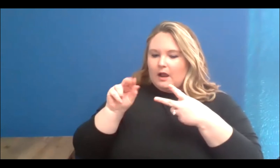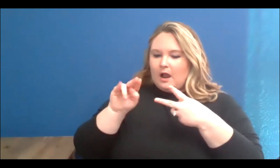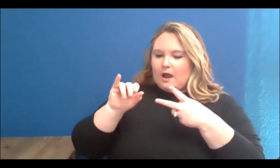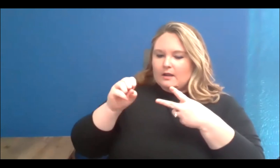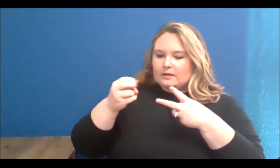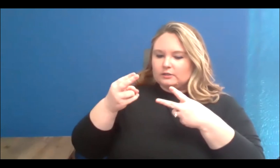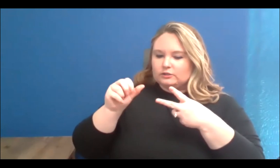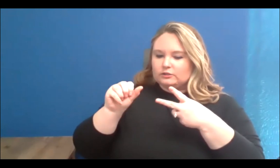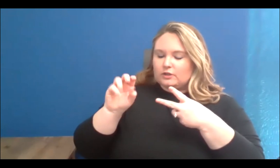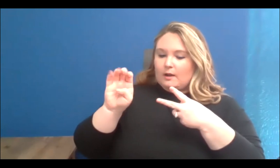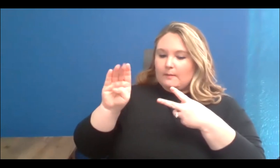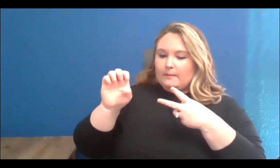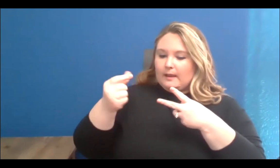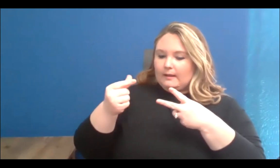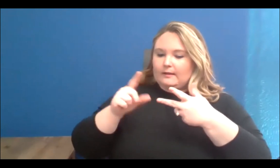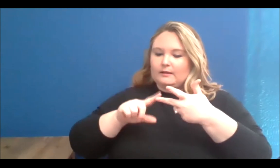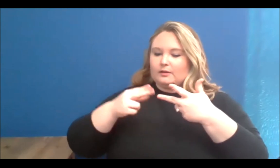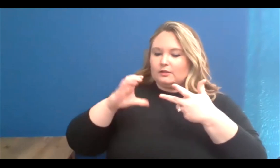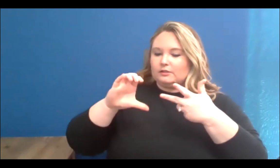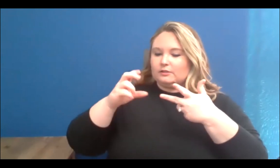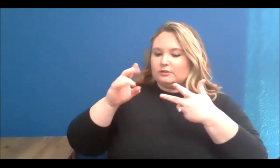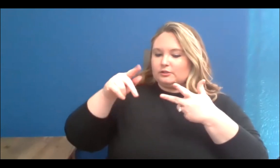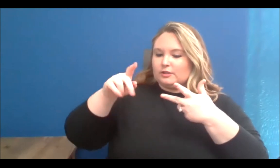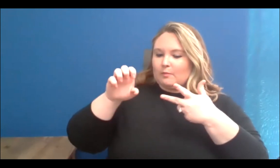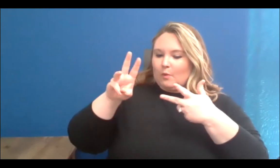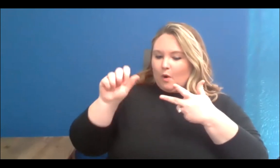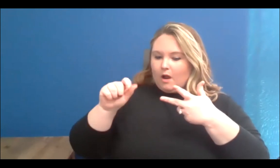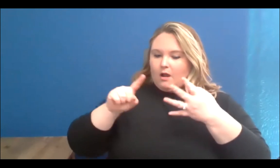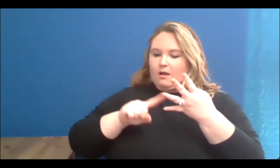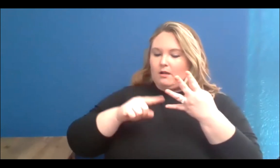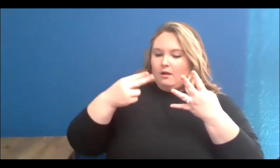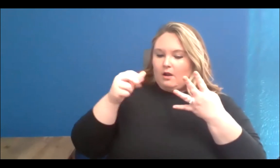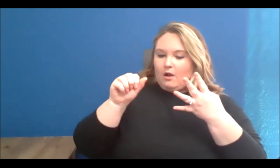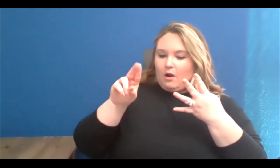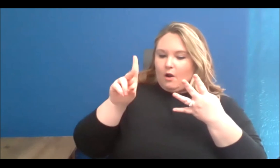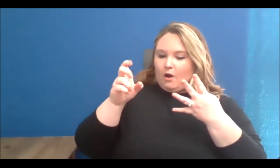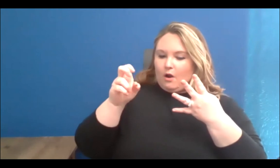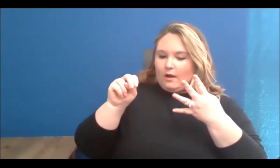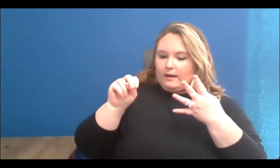and the Wendat peoples and is now home to many diverse First Nations, Inuit, and Métis peoples